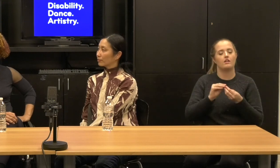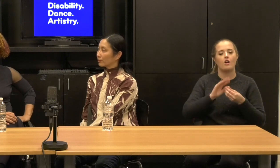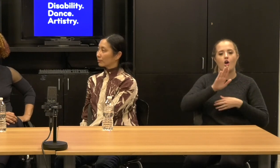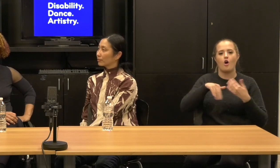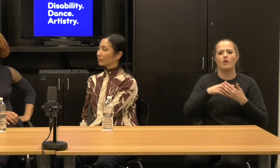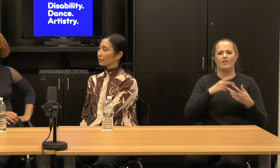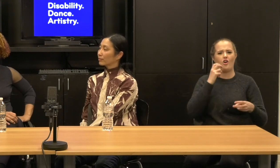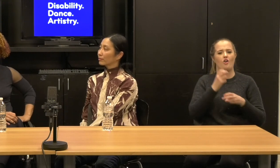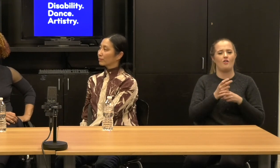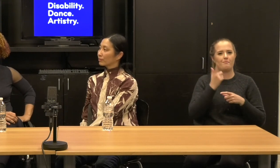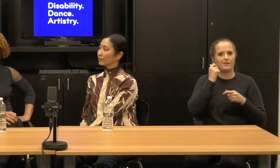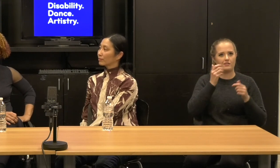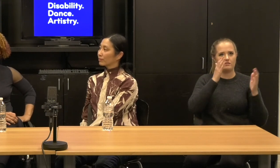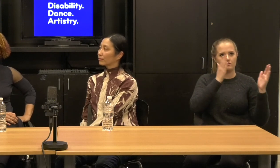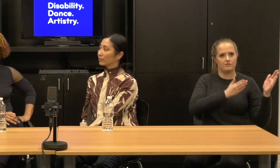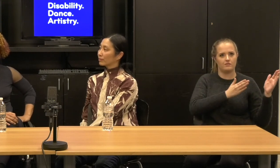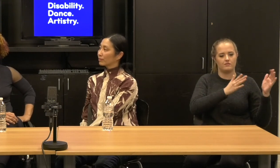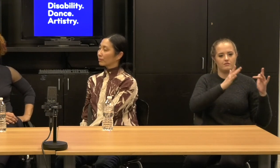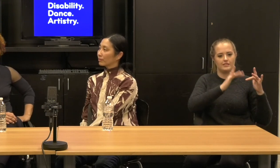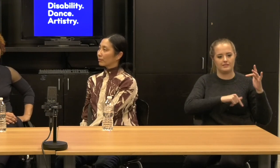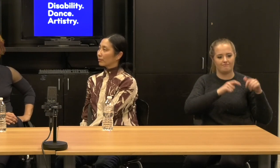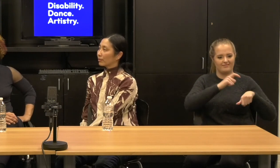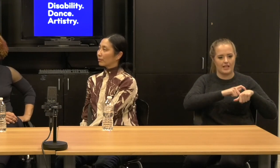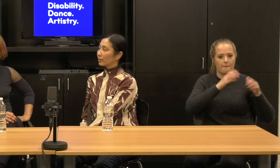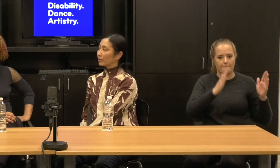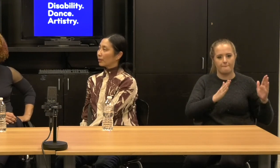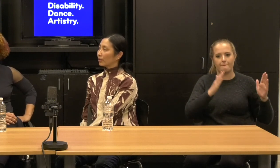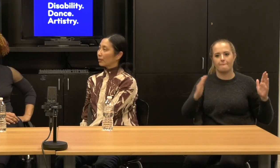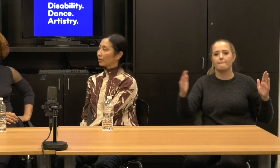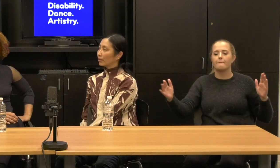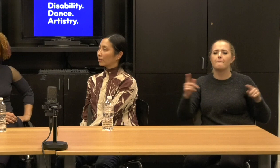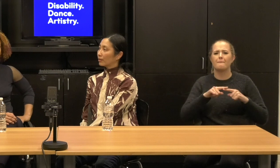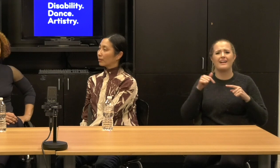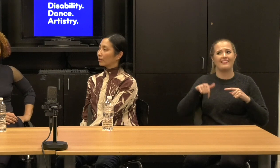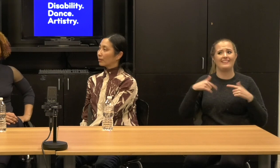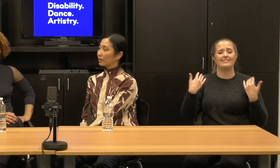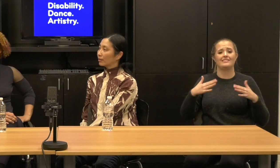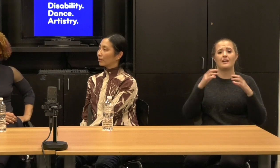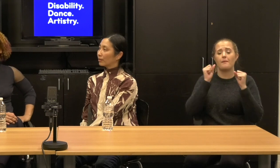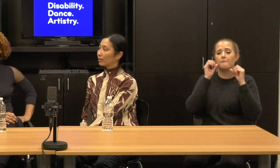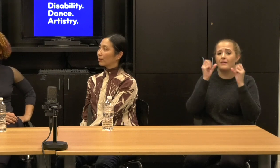But this has been amazing for the New York disability arts community to have these six